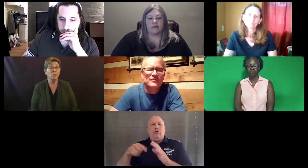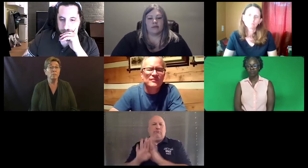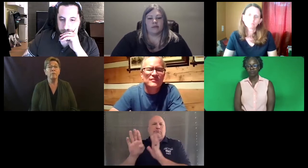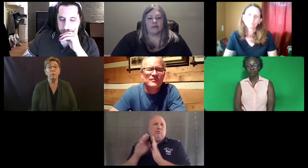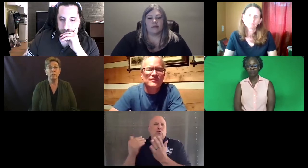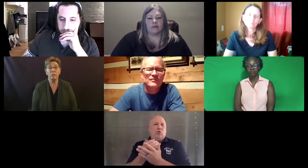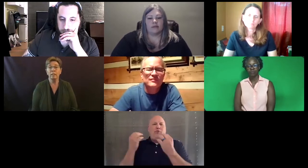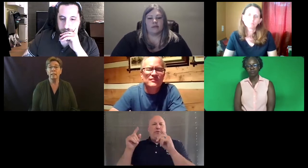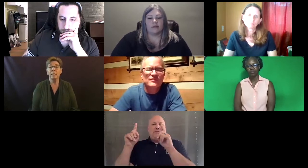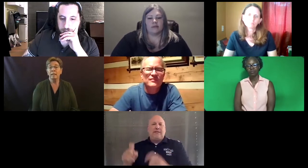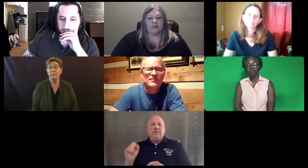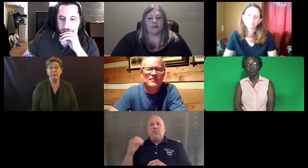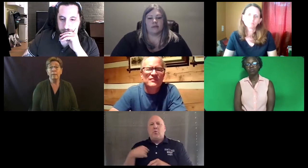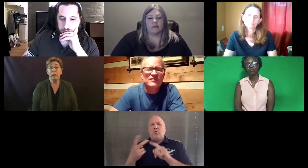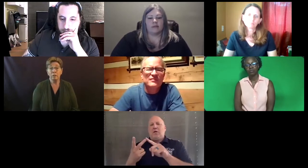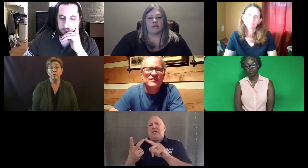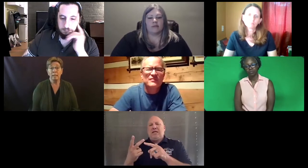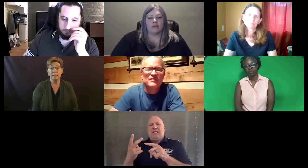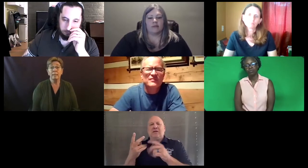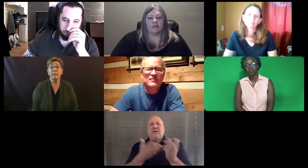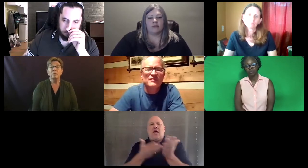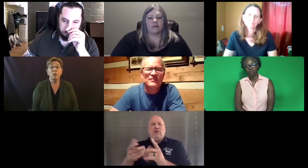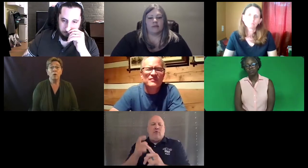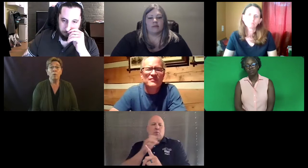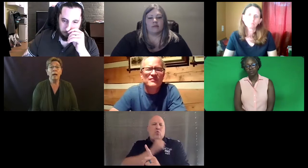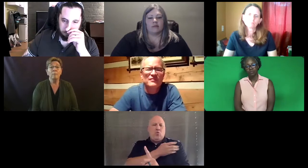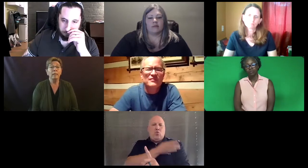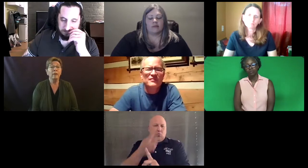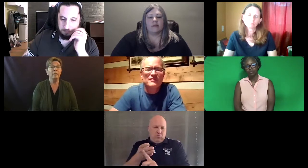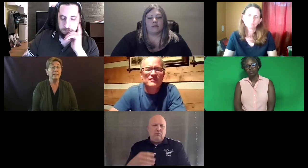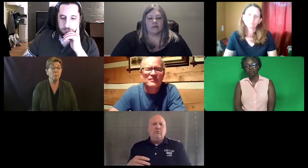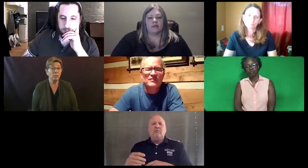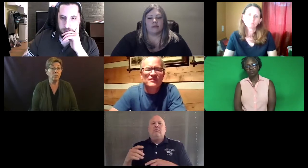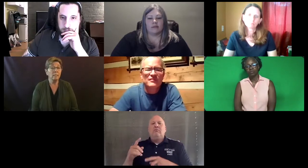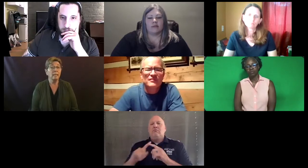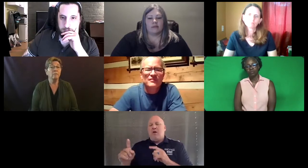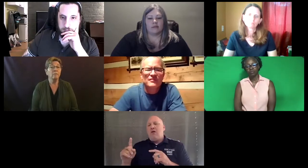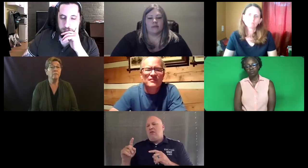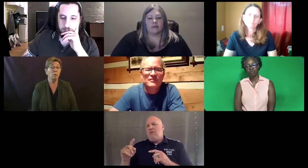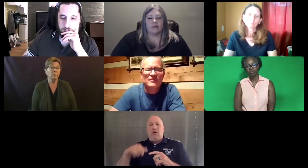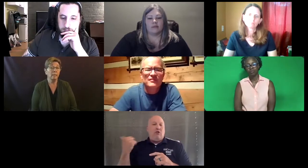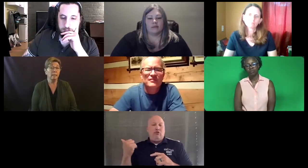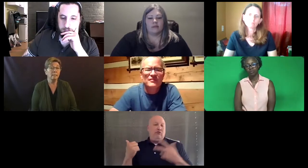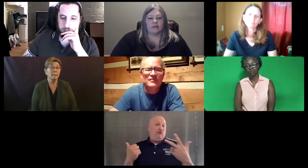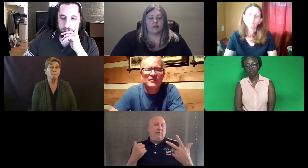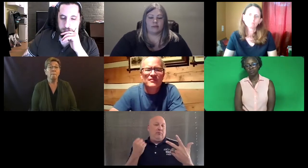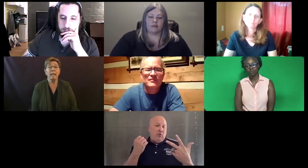before we started developing our new test. So we carried some questions in from our old test.